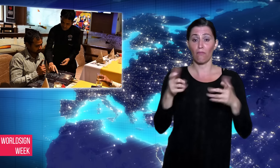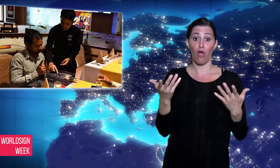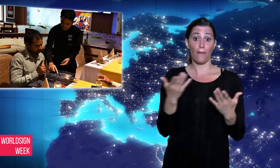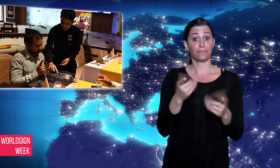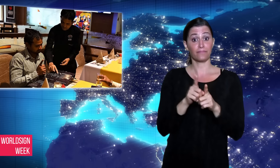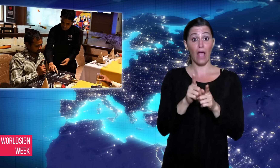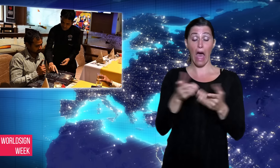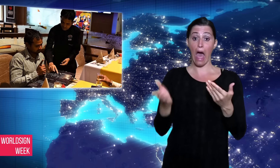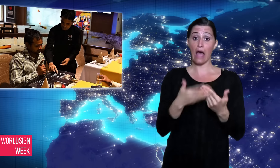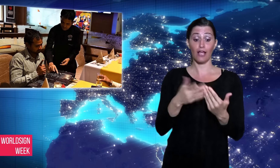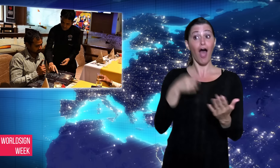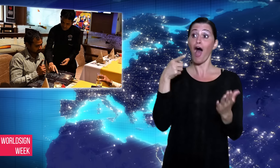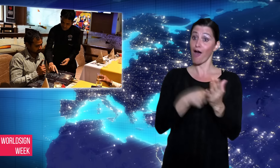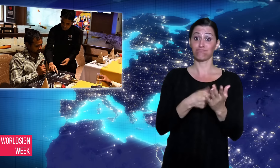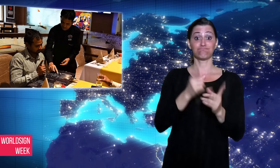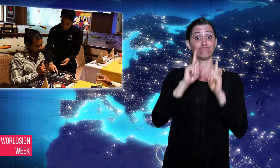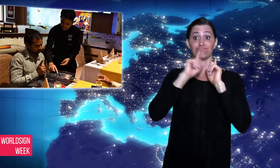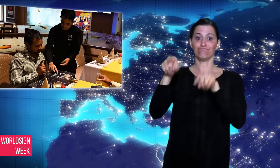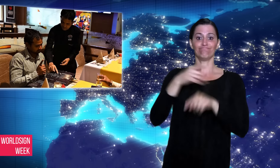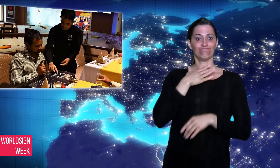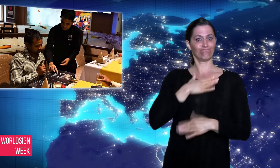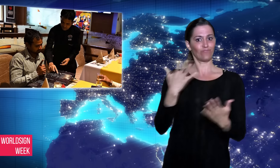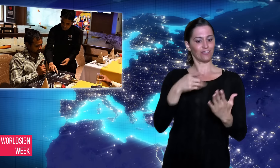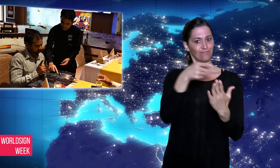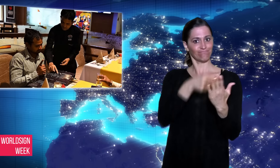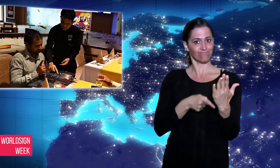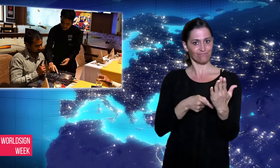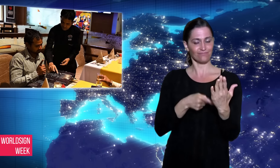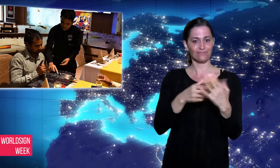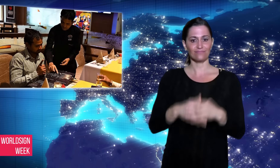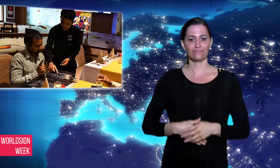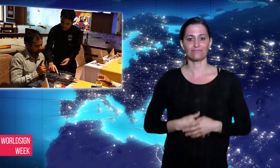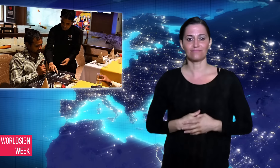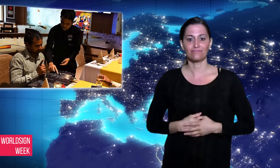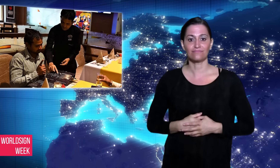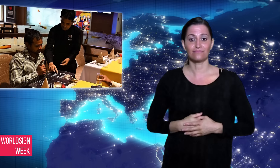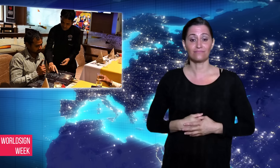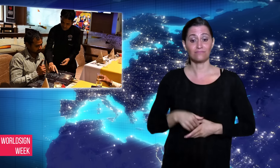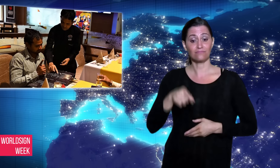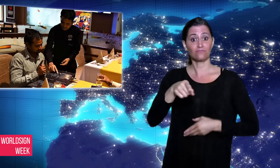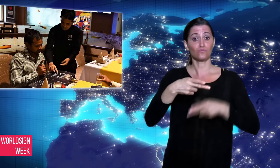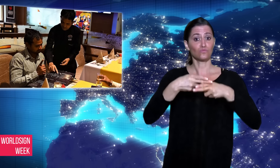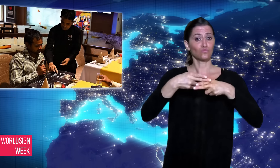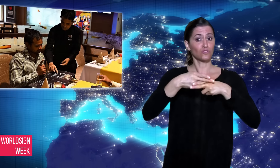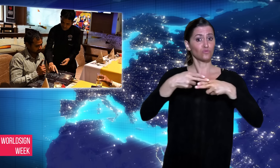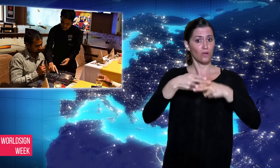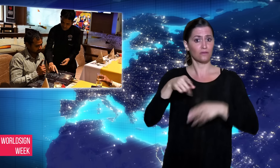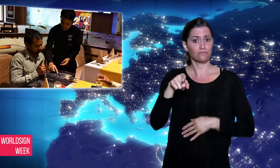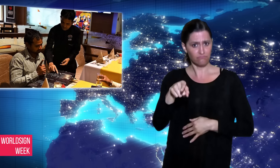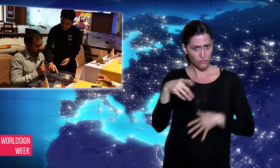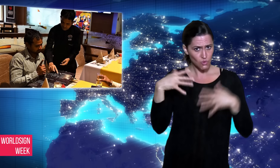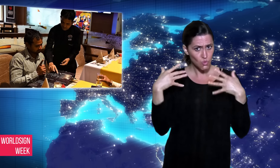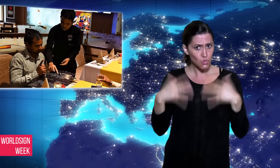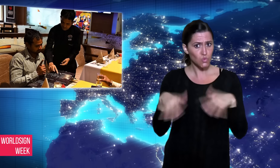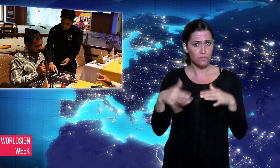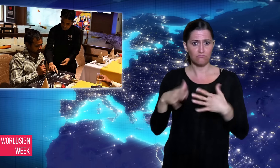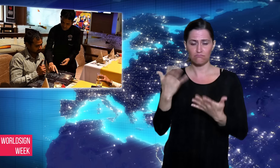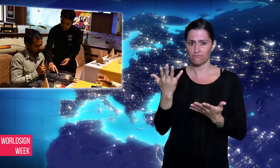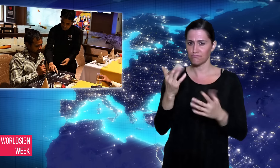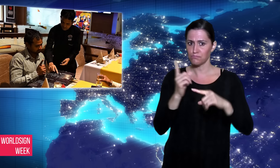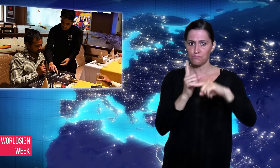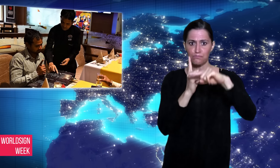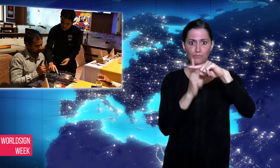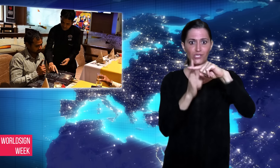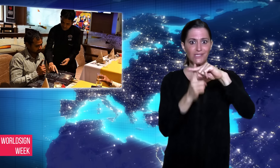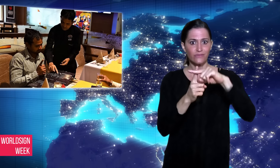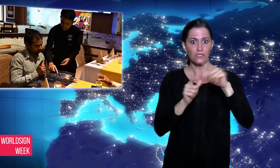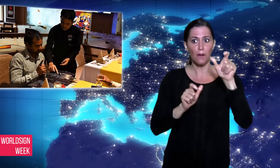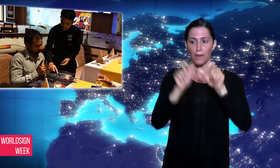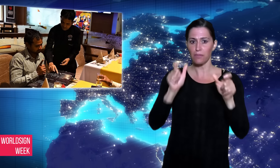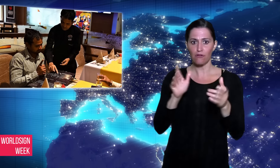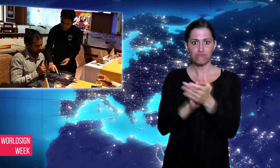future plan is to launch a culinary